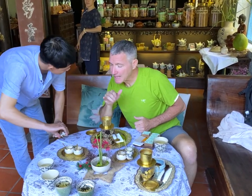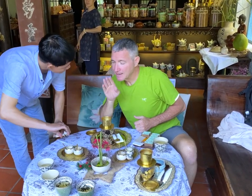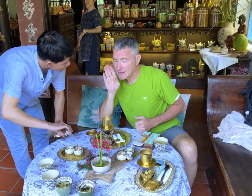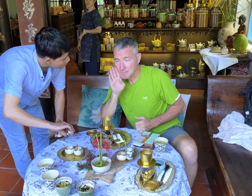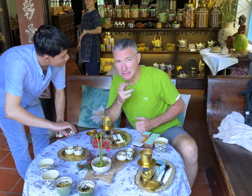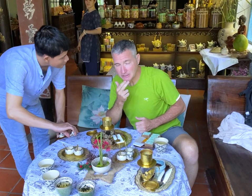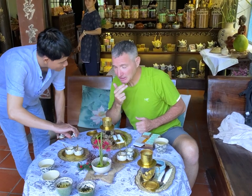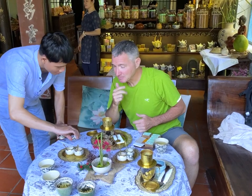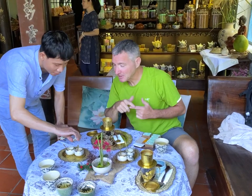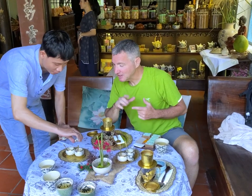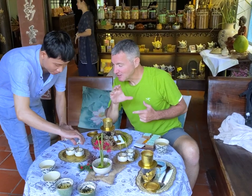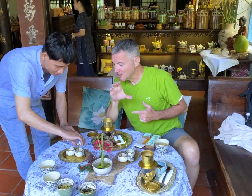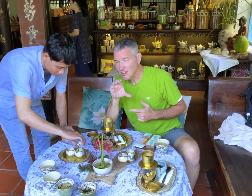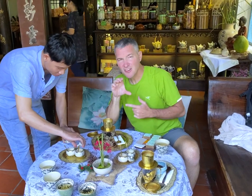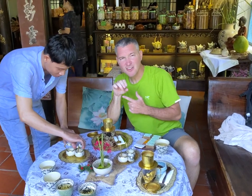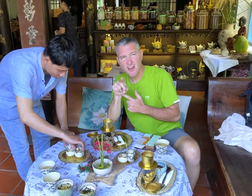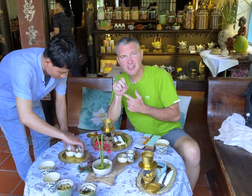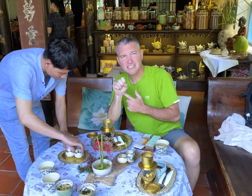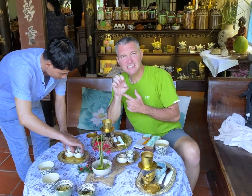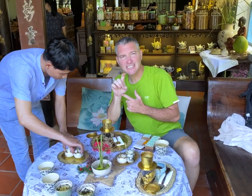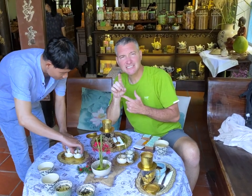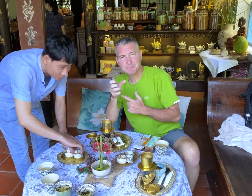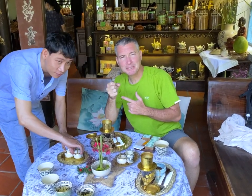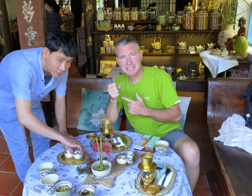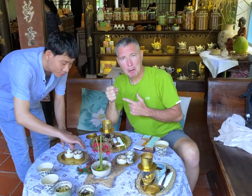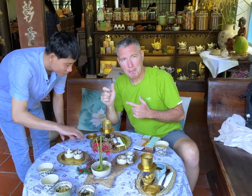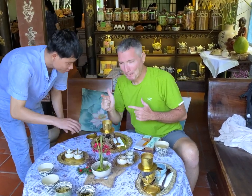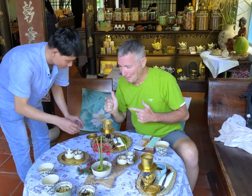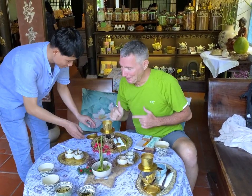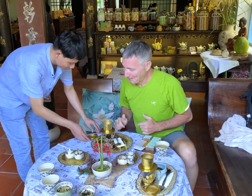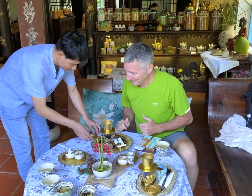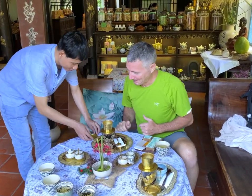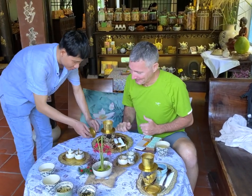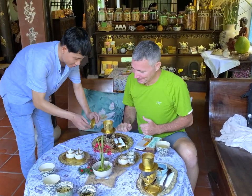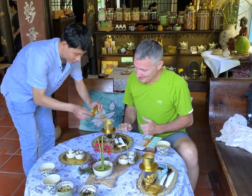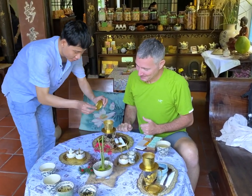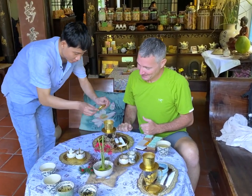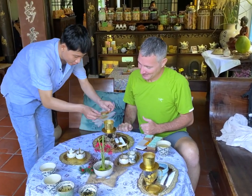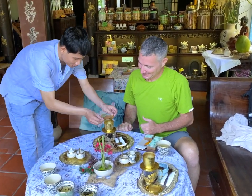brown sugar & condensed milk Splendid!